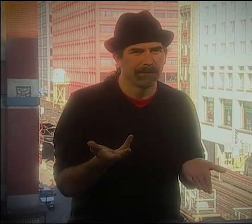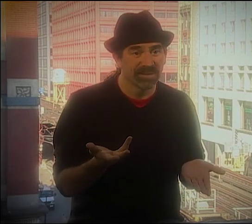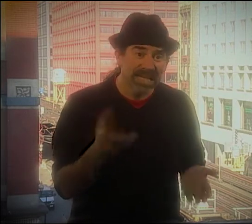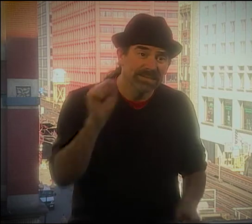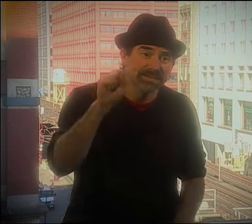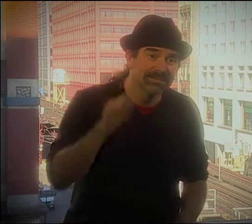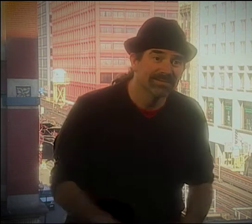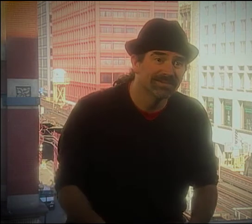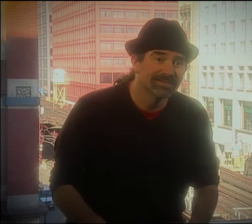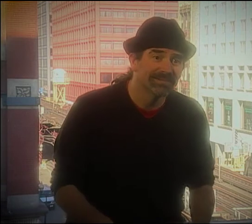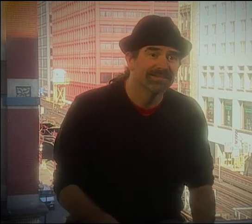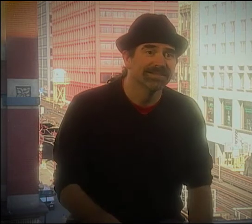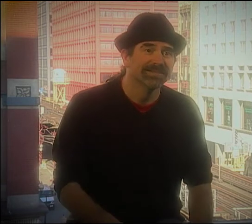THE INTERPRETER."